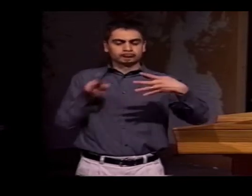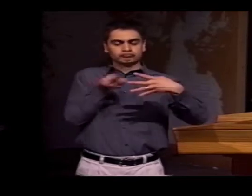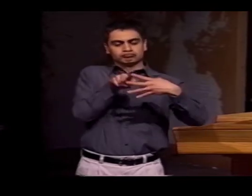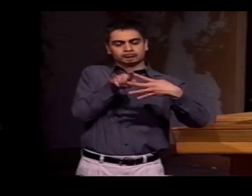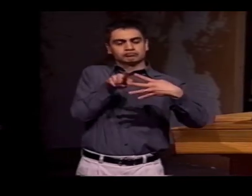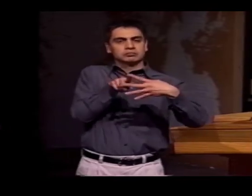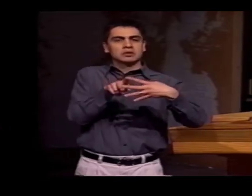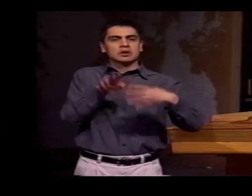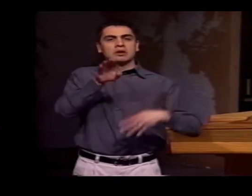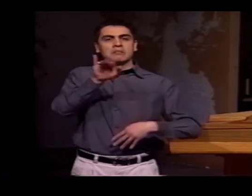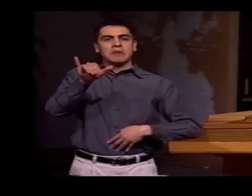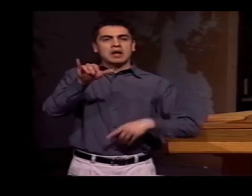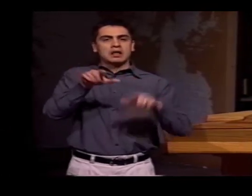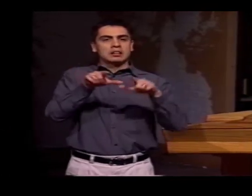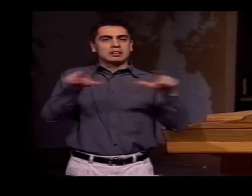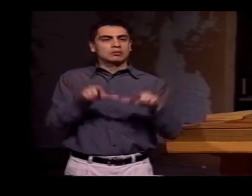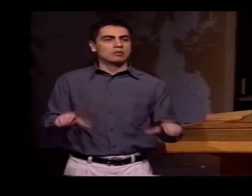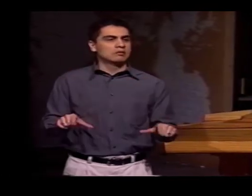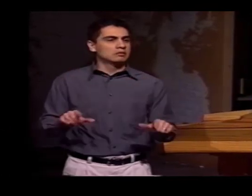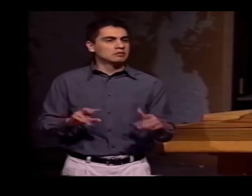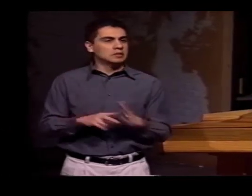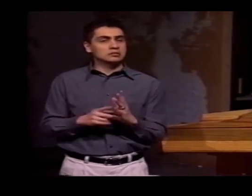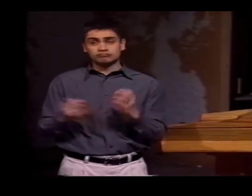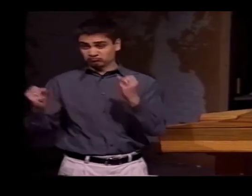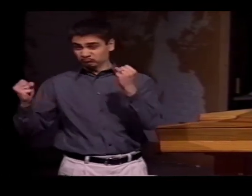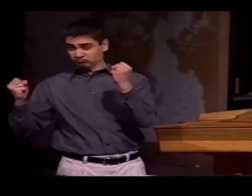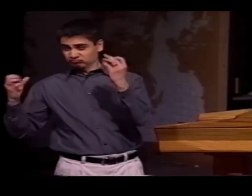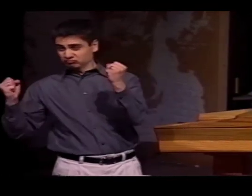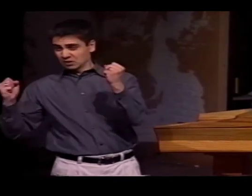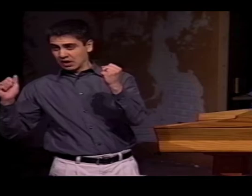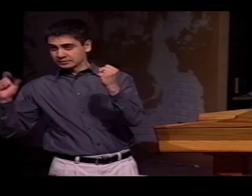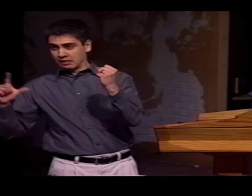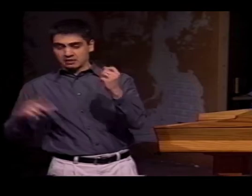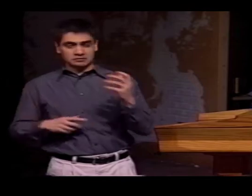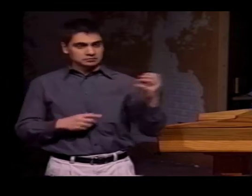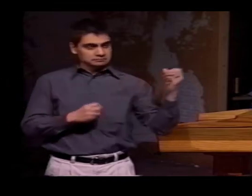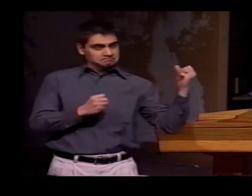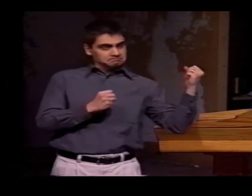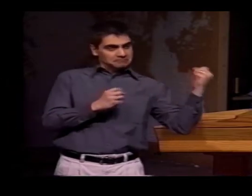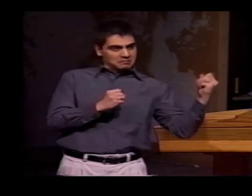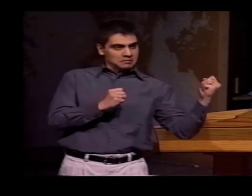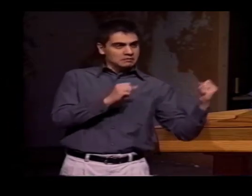WE DECIDED TO HAVE THE SAME REQUIREMENTS FOR EACH.